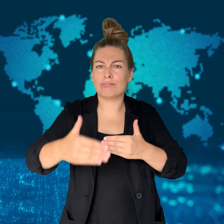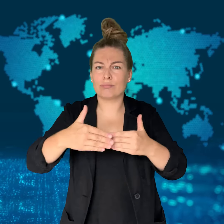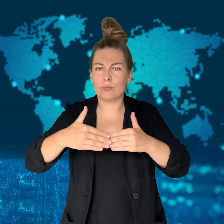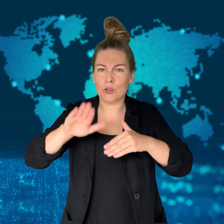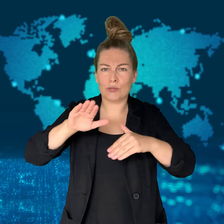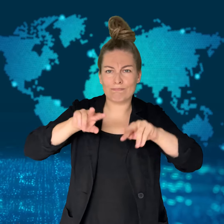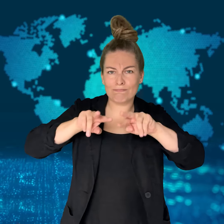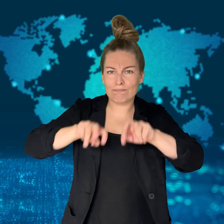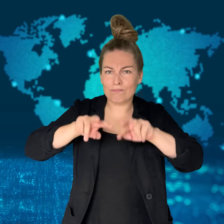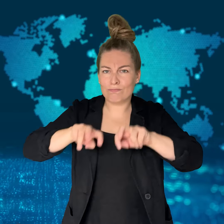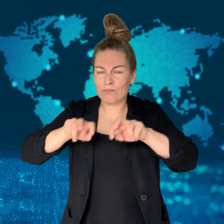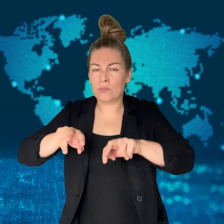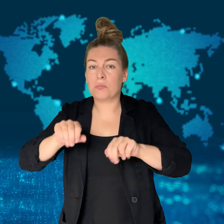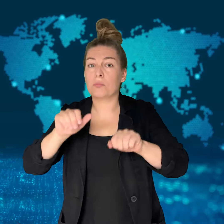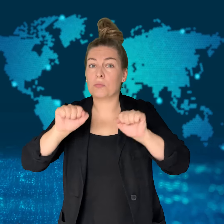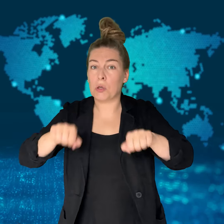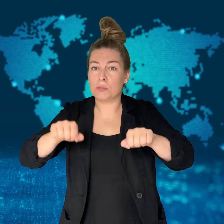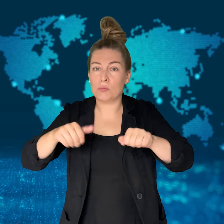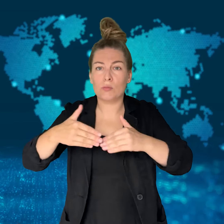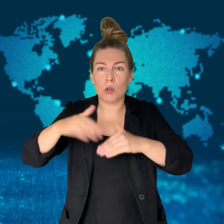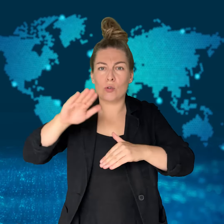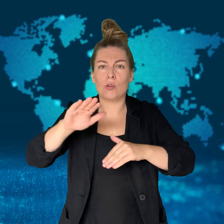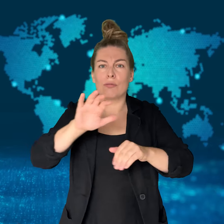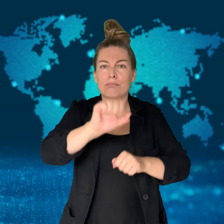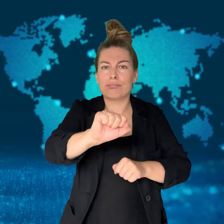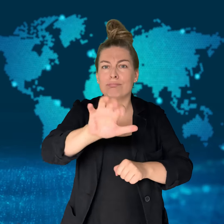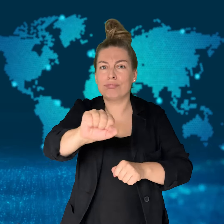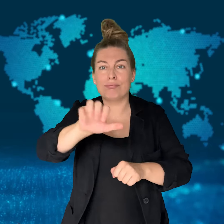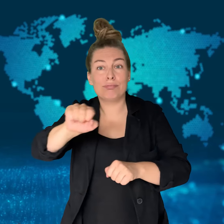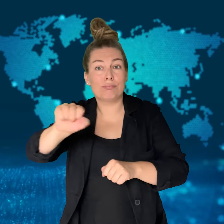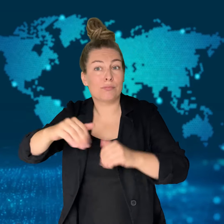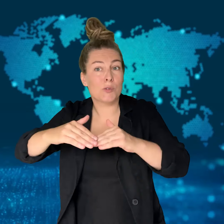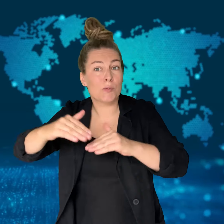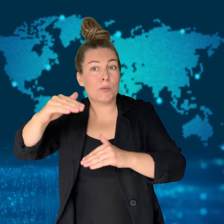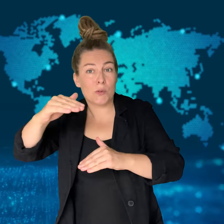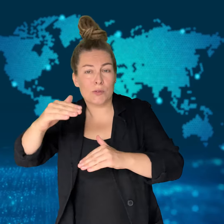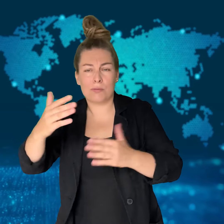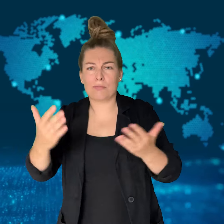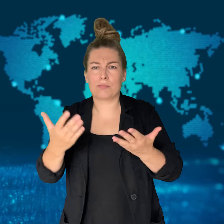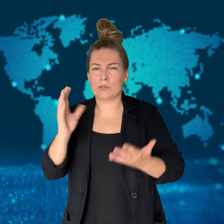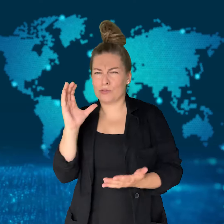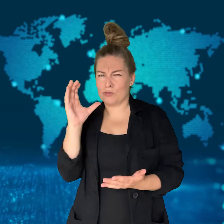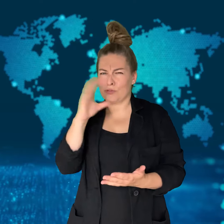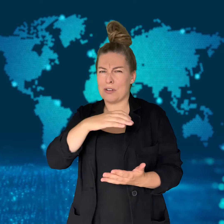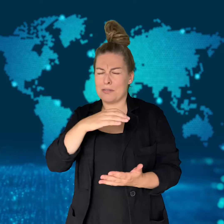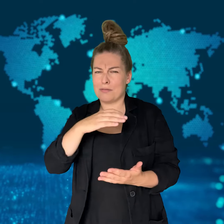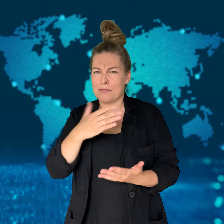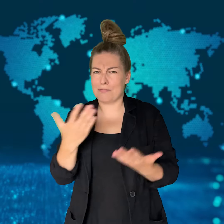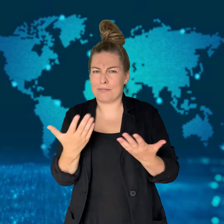There may be more arrests as further investigation takes place.